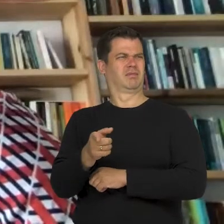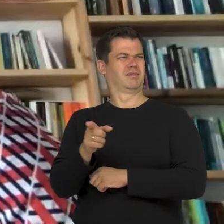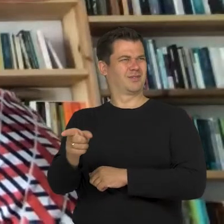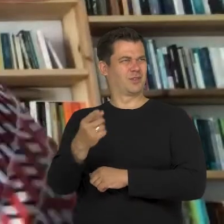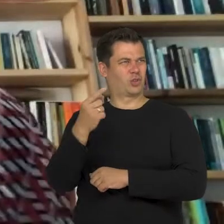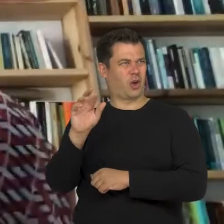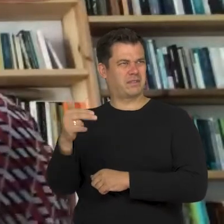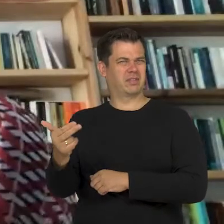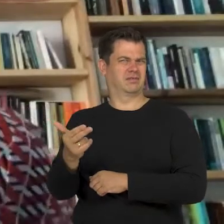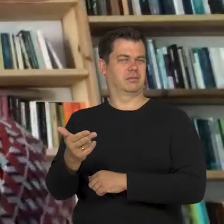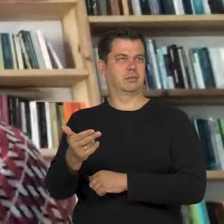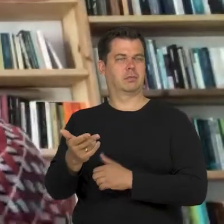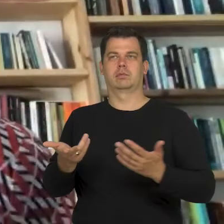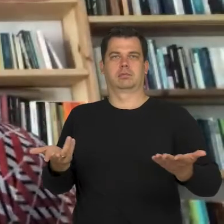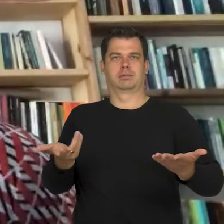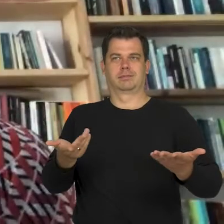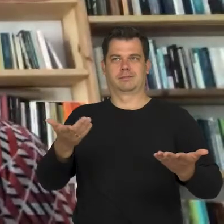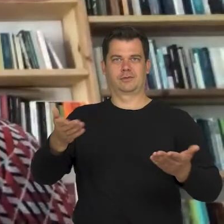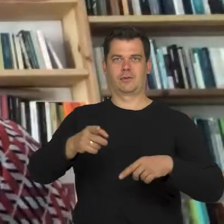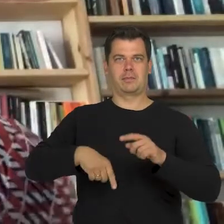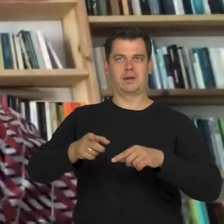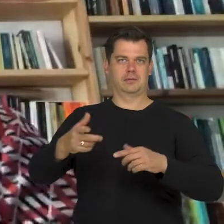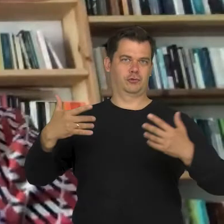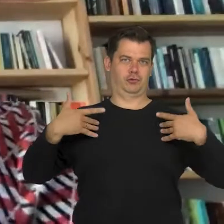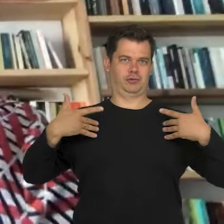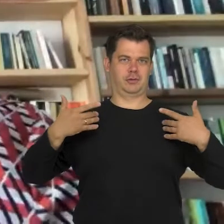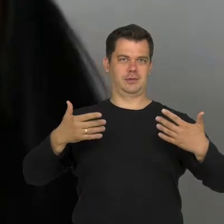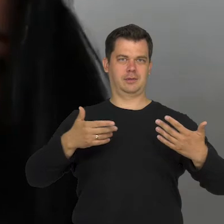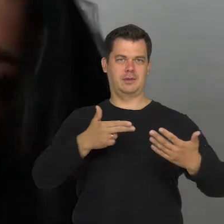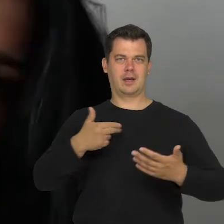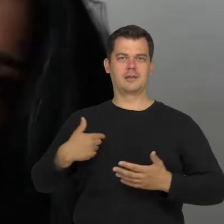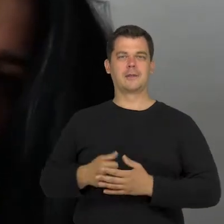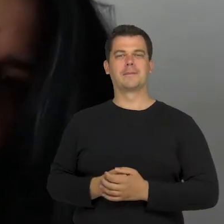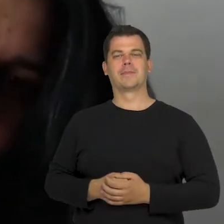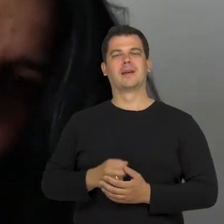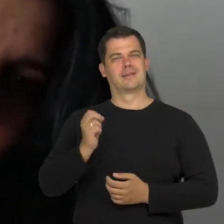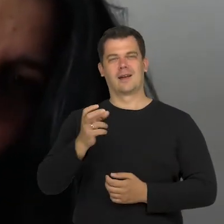because for me, it's just a part of life. Children are great guides.